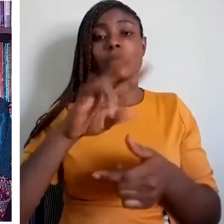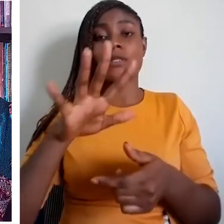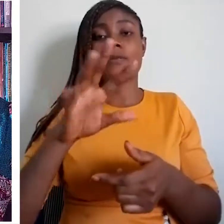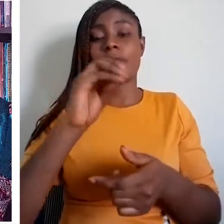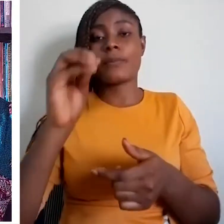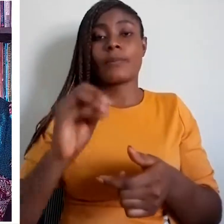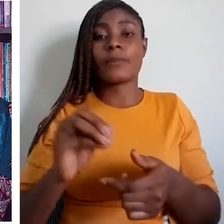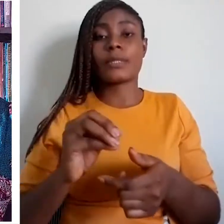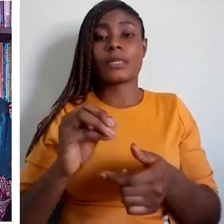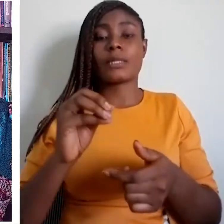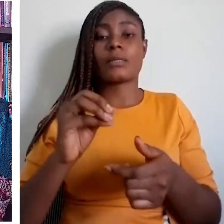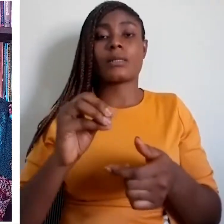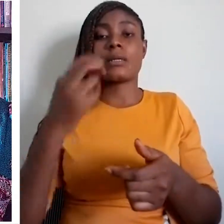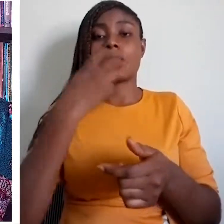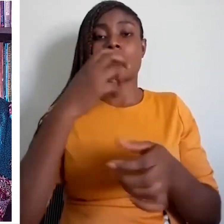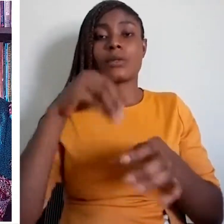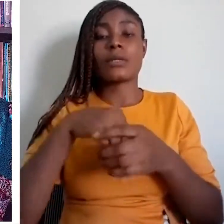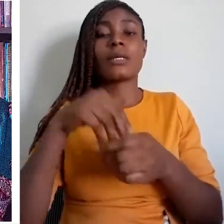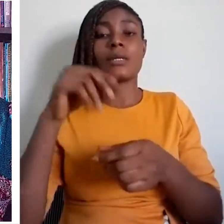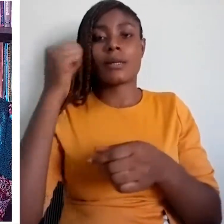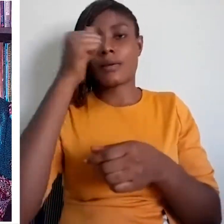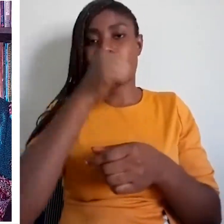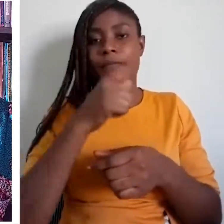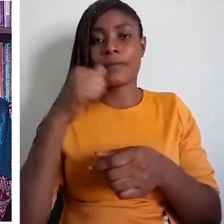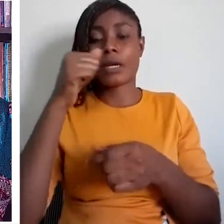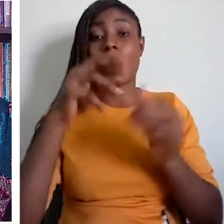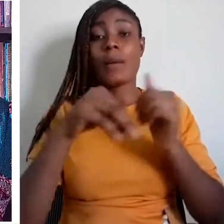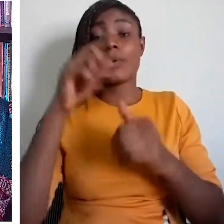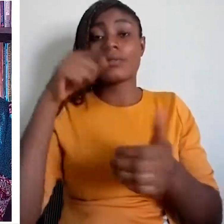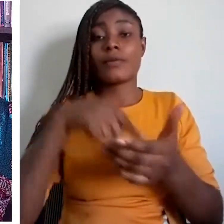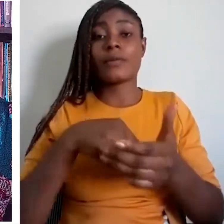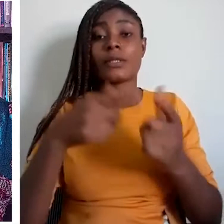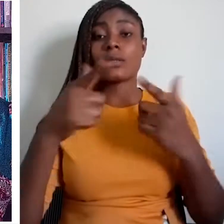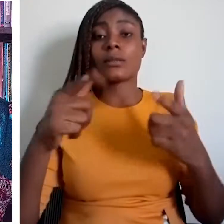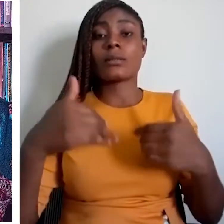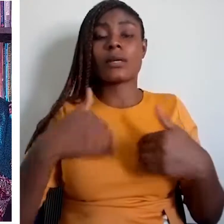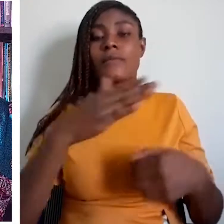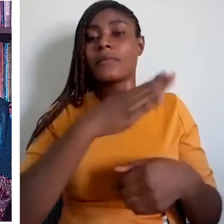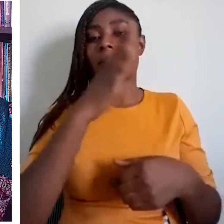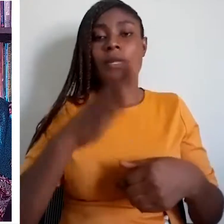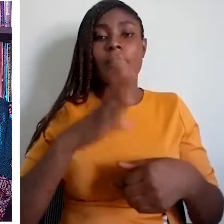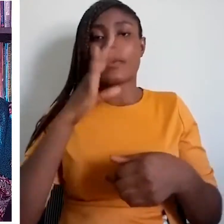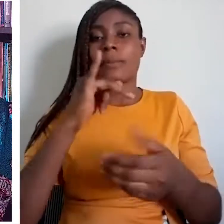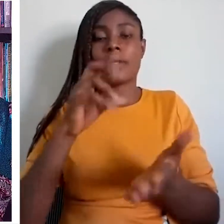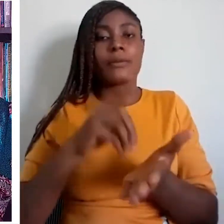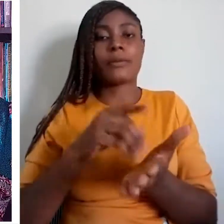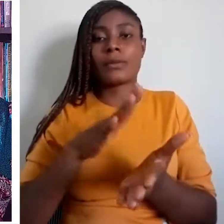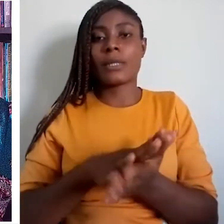Africa has a great diversity of ethnolinguistic groups but most times, those diverse ethnic